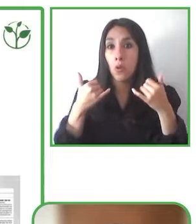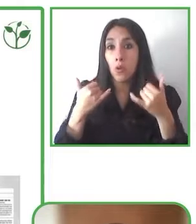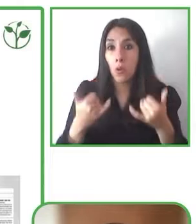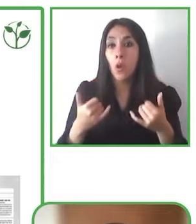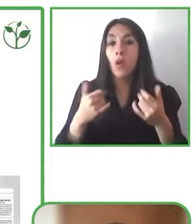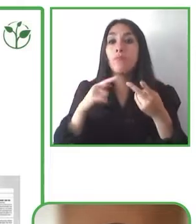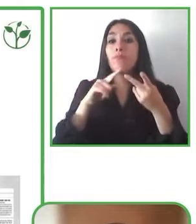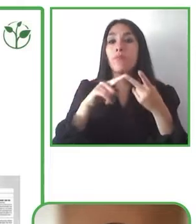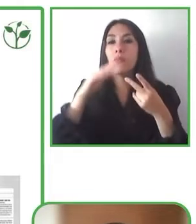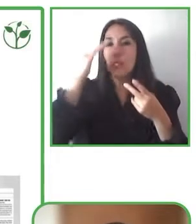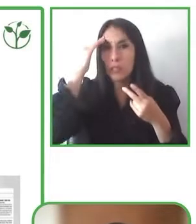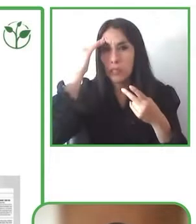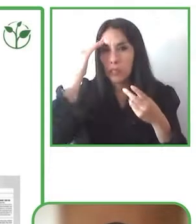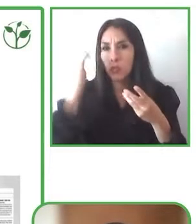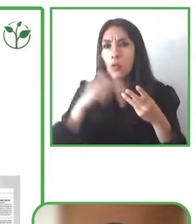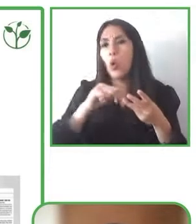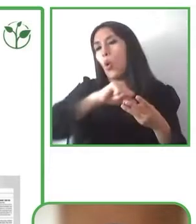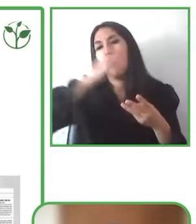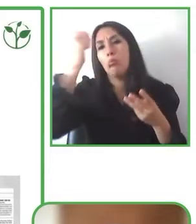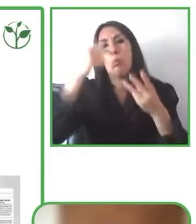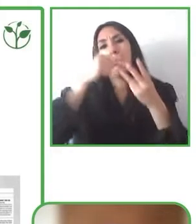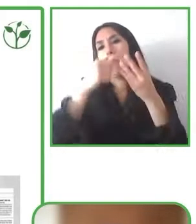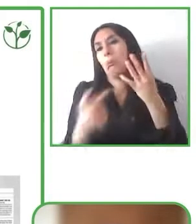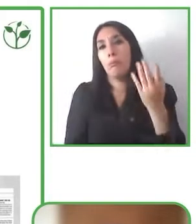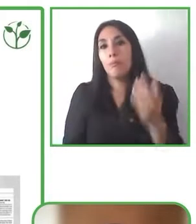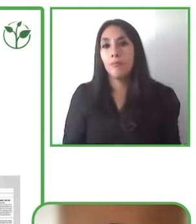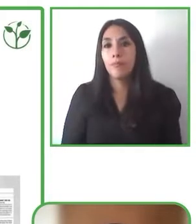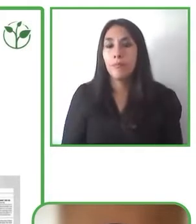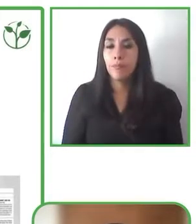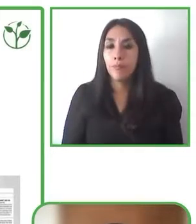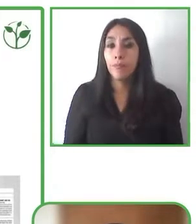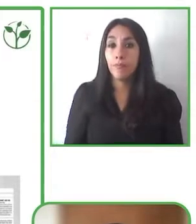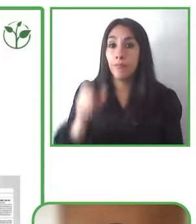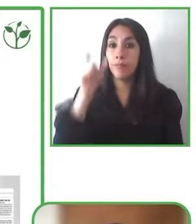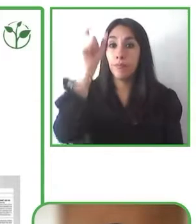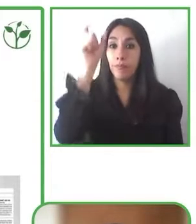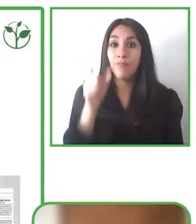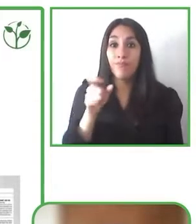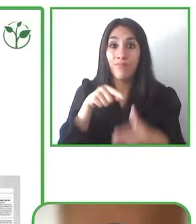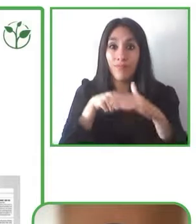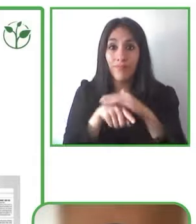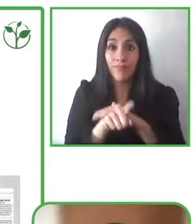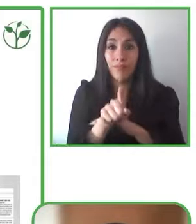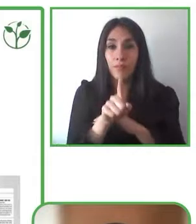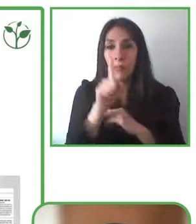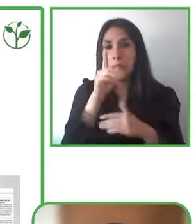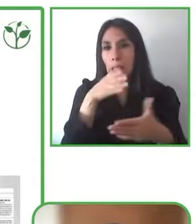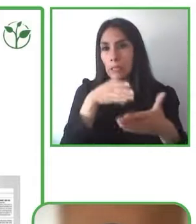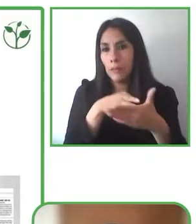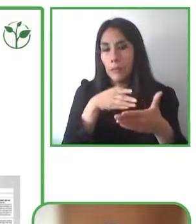cognitive or any other kind so they do not have any kind of barriers to enjoy,